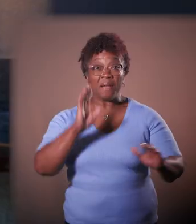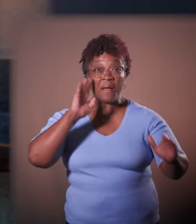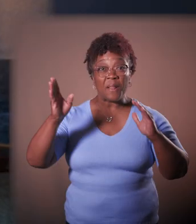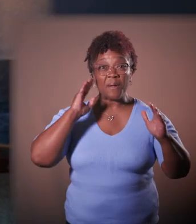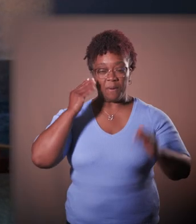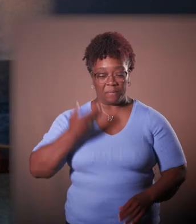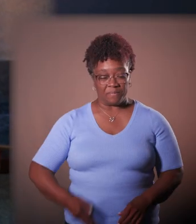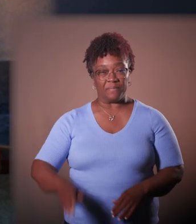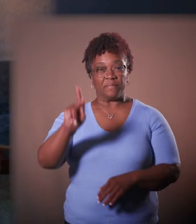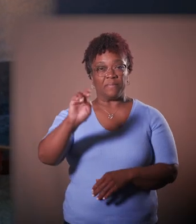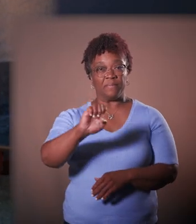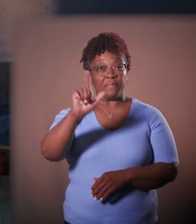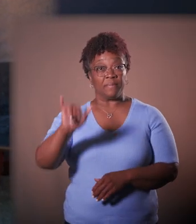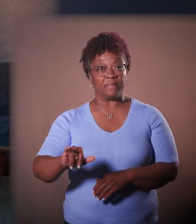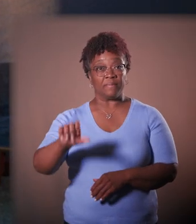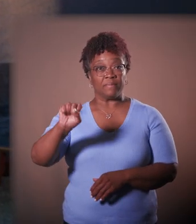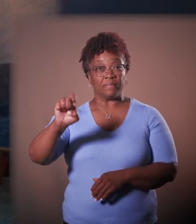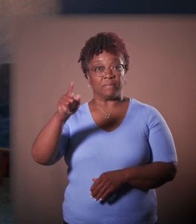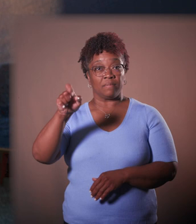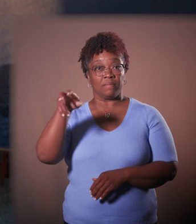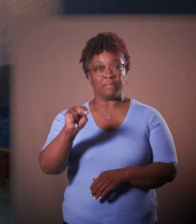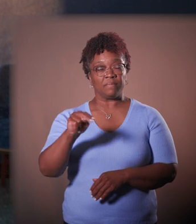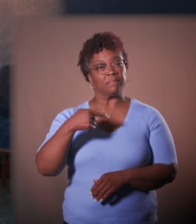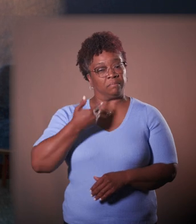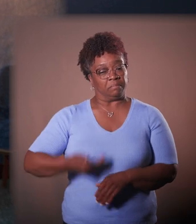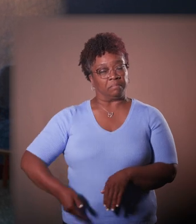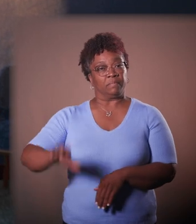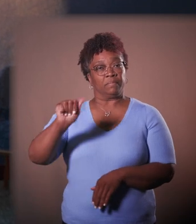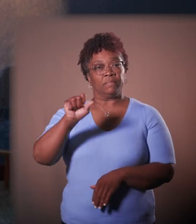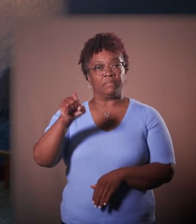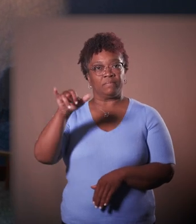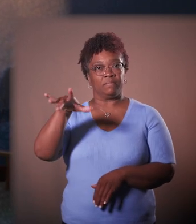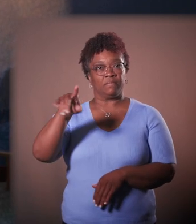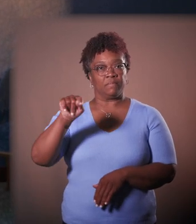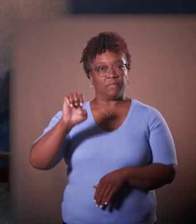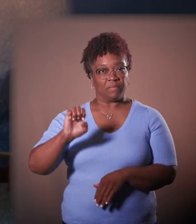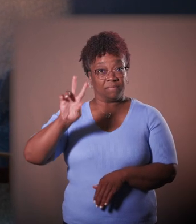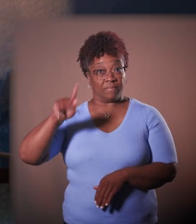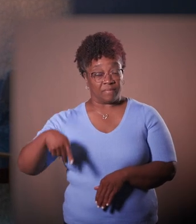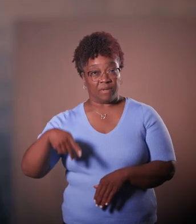Hello, I'm Kelly Sexton and I'm the Associate Vice President for Research in Innovation Partnerships.